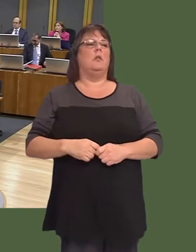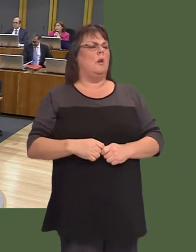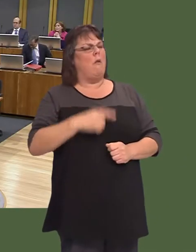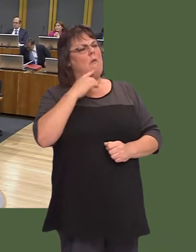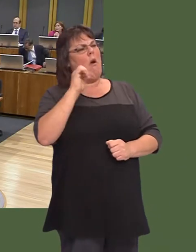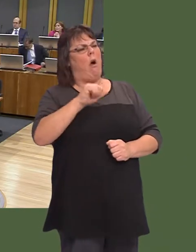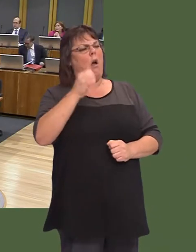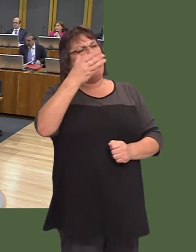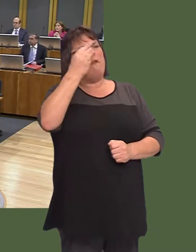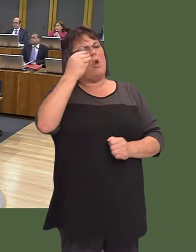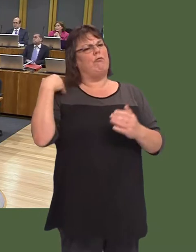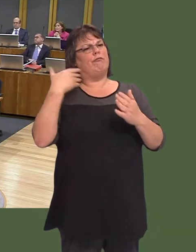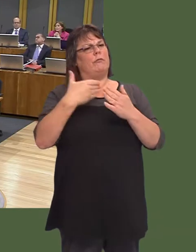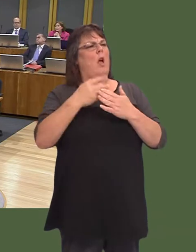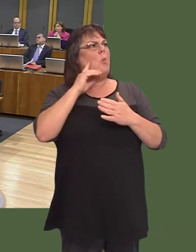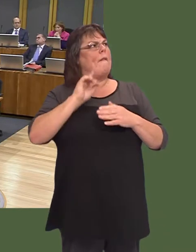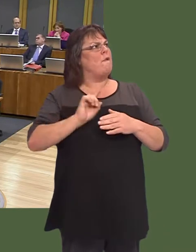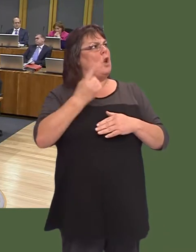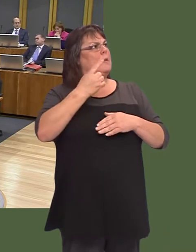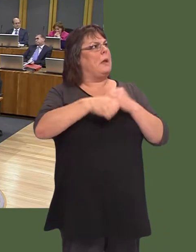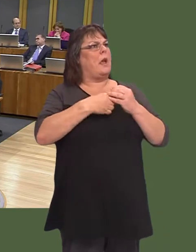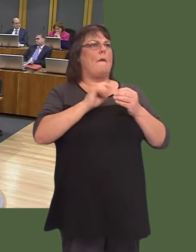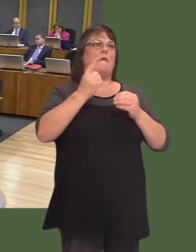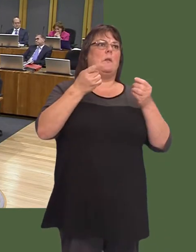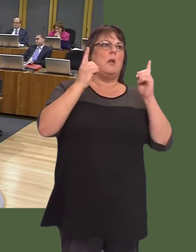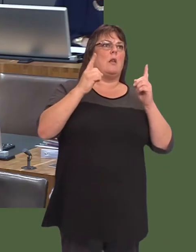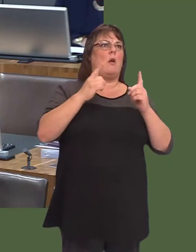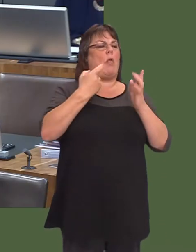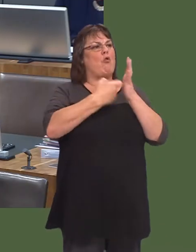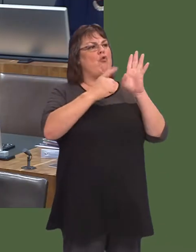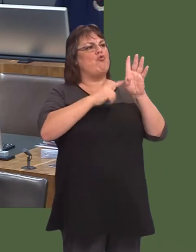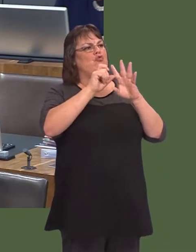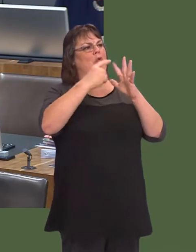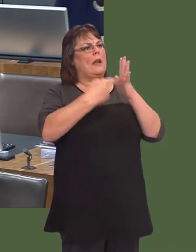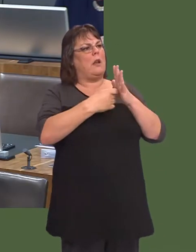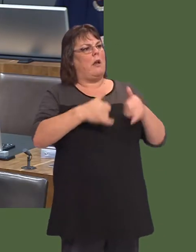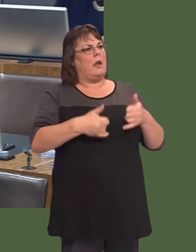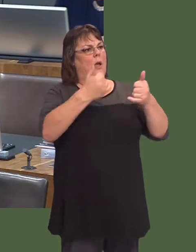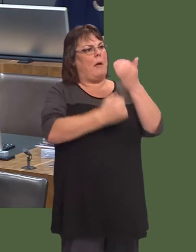Weíve learnt that over the years. Not long after I became First Minister, the Ryder Cup was held and that was a huge event: